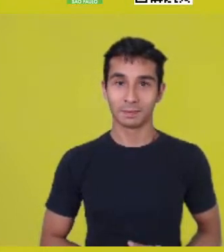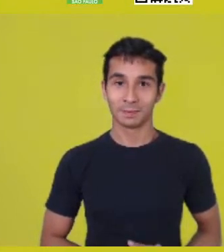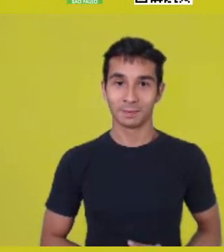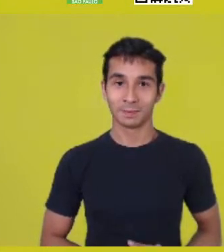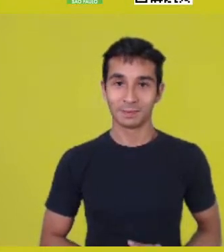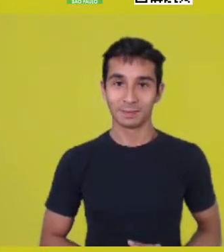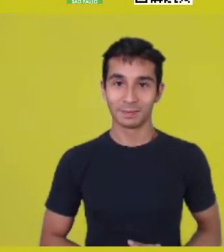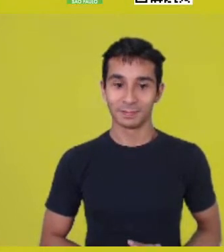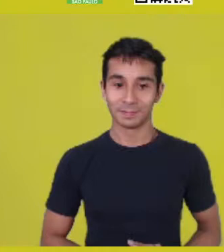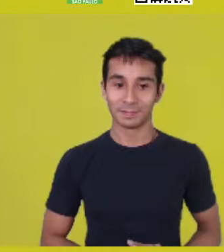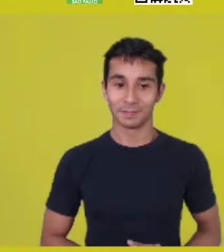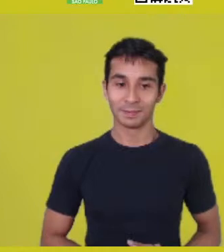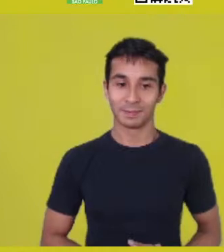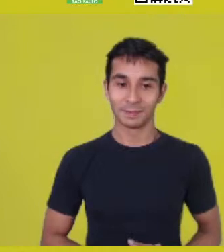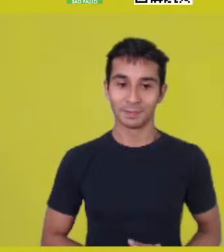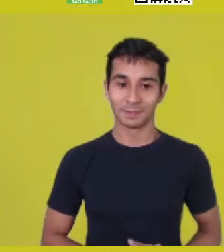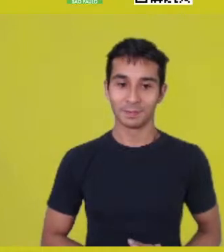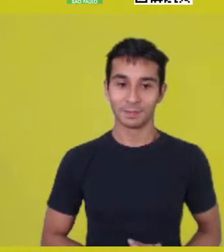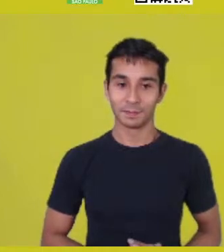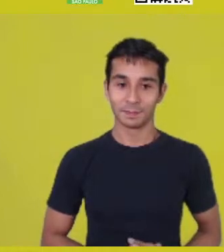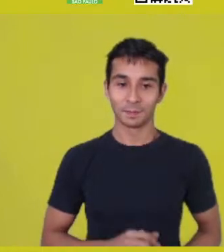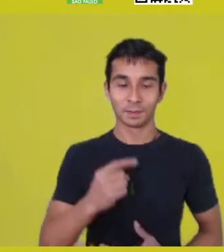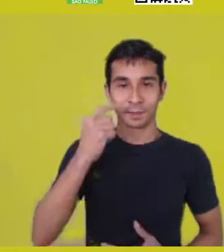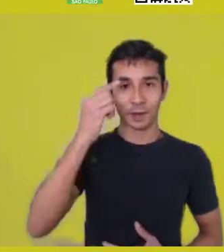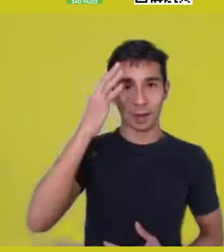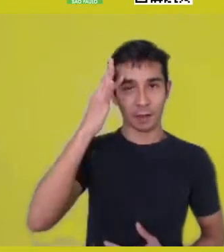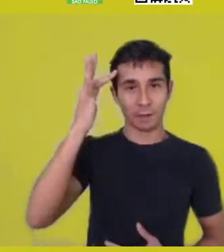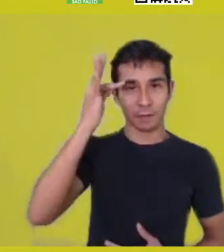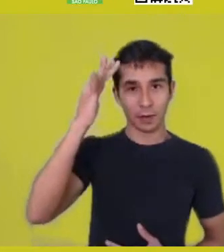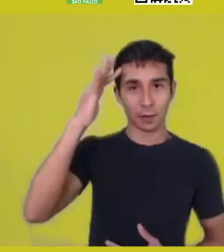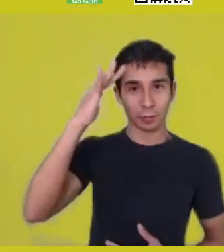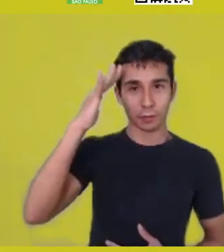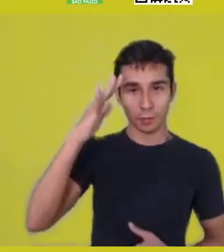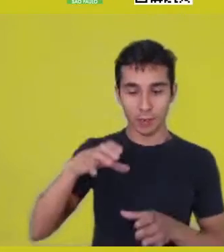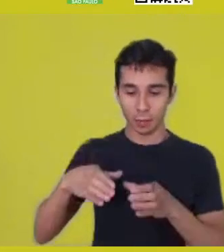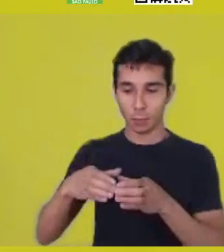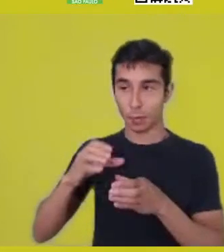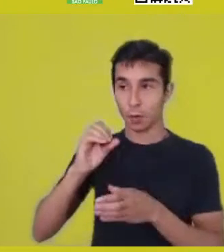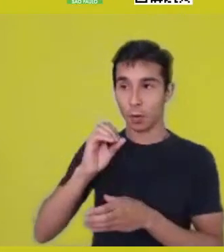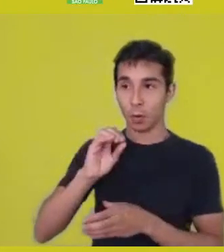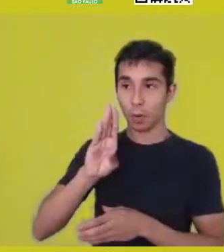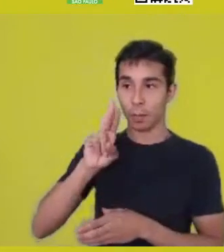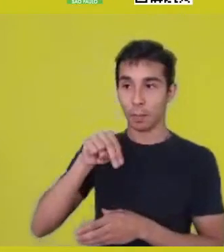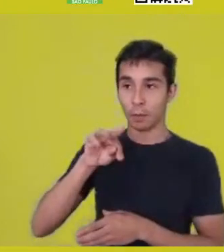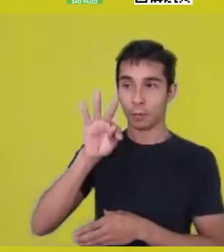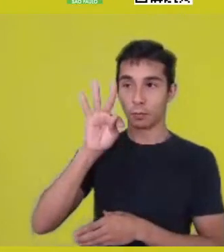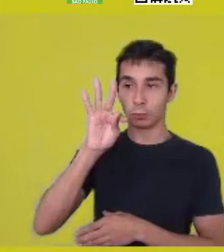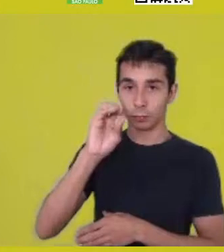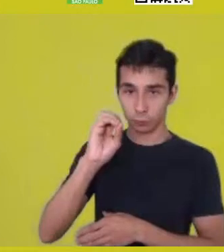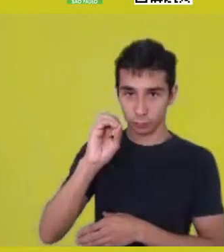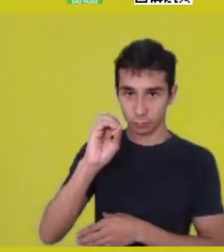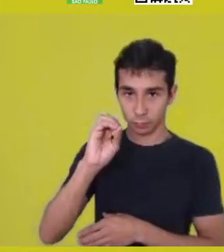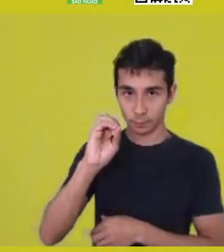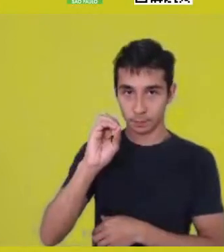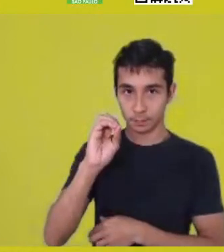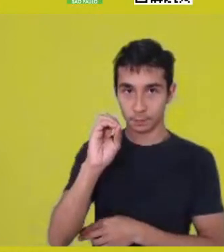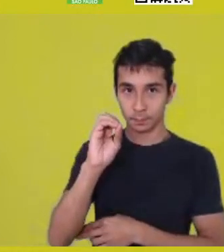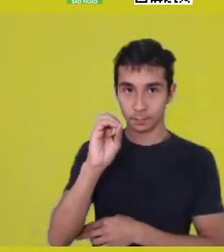of the idea, the philosophical proposition Ubuntu. Zintu, too, means “head” in Kikongo.